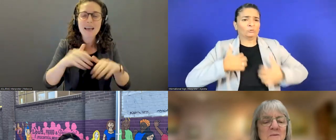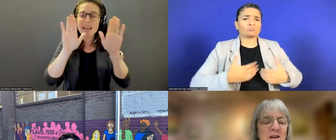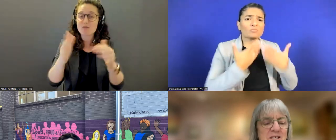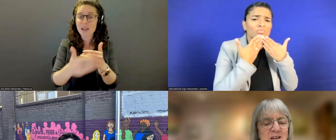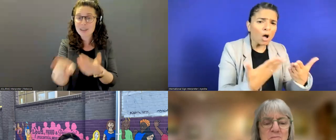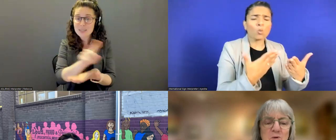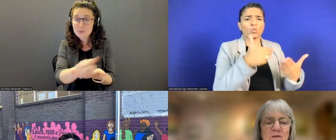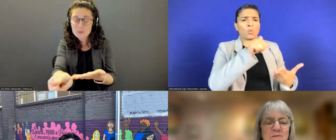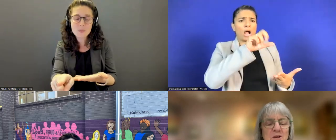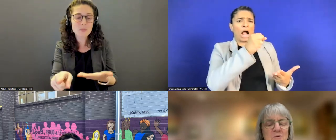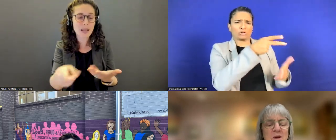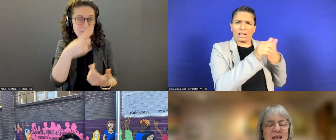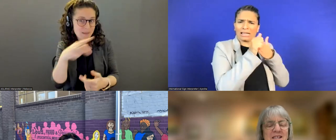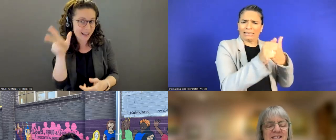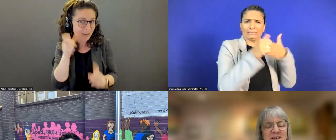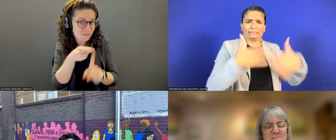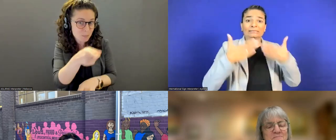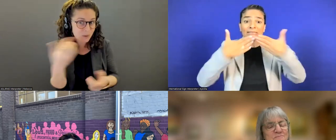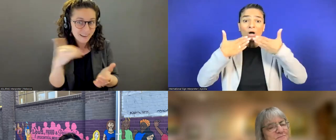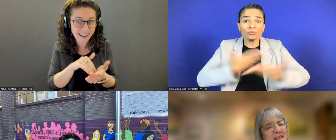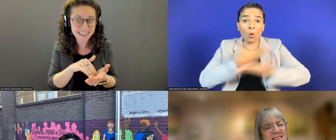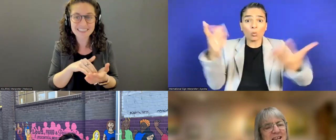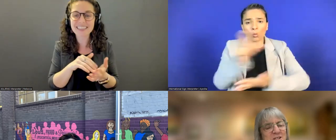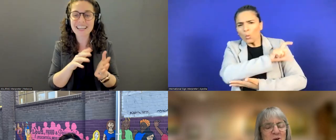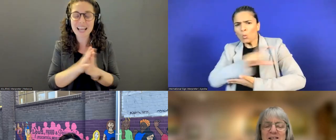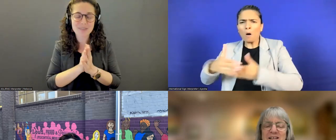We love to hear more from you. Thanks to all.